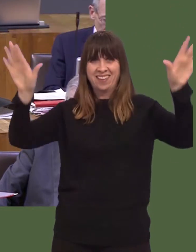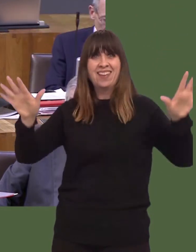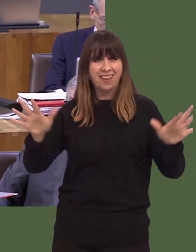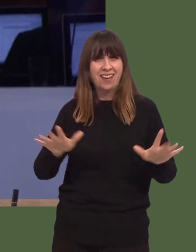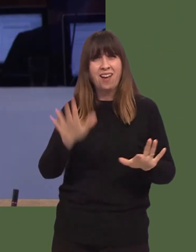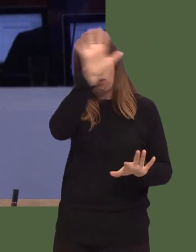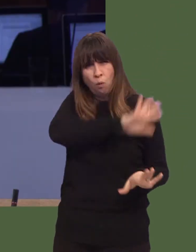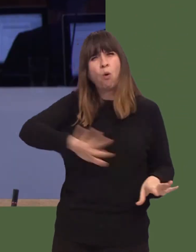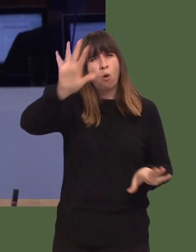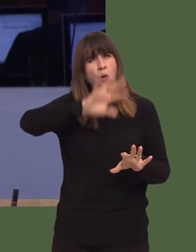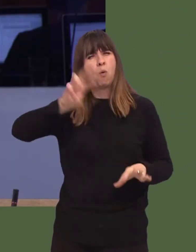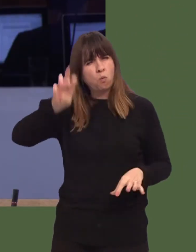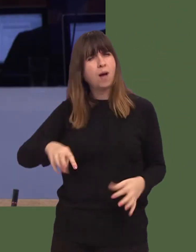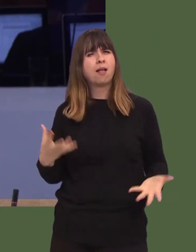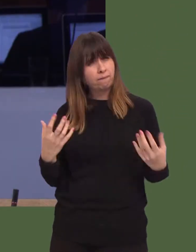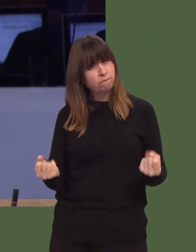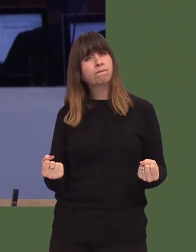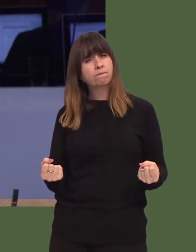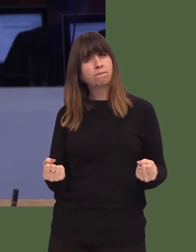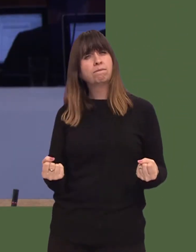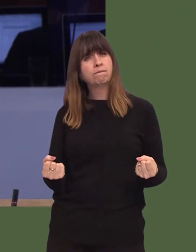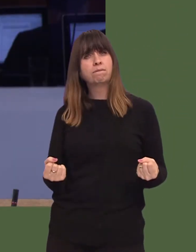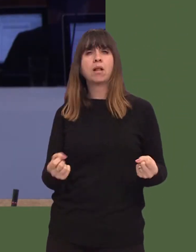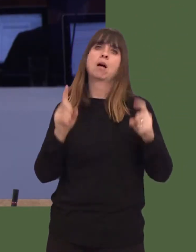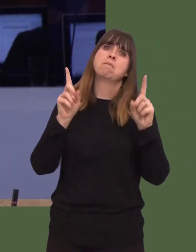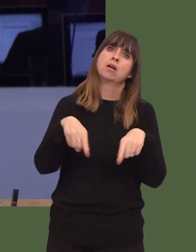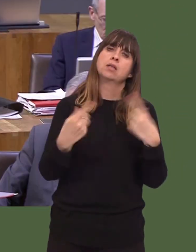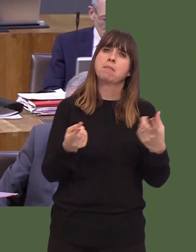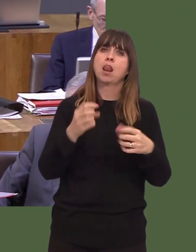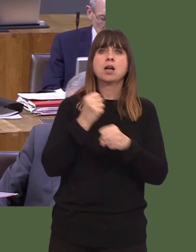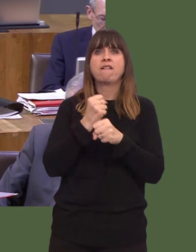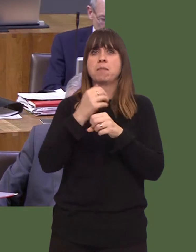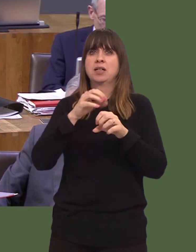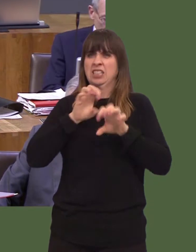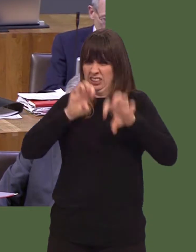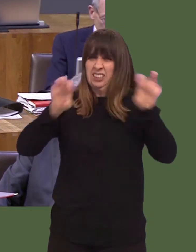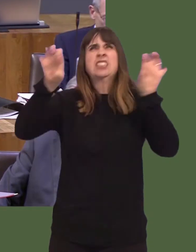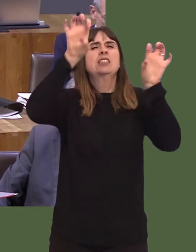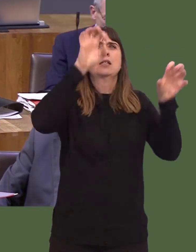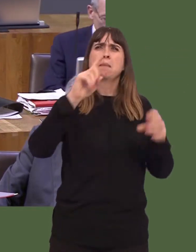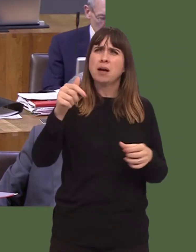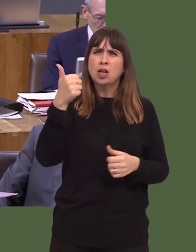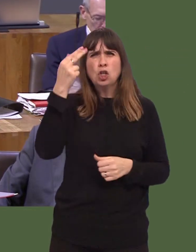Itís not possible to have an office in every location, obviously, but our record is an extremely good one in relation to moving jobs, particularly in north Wales.